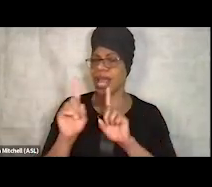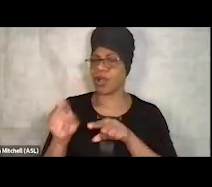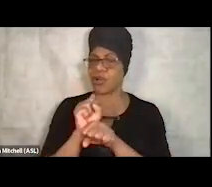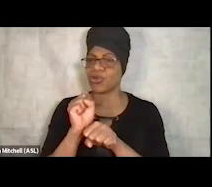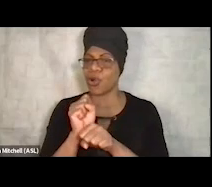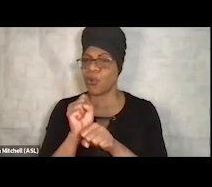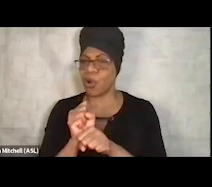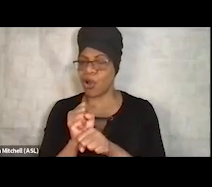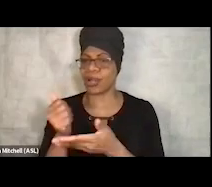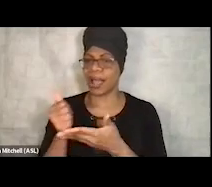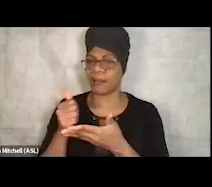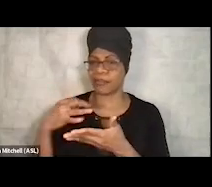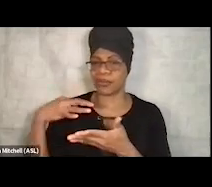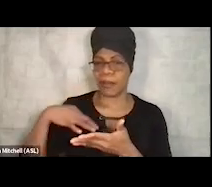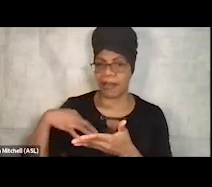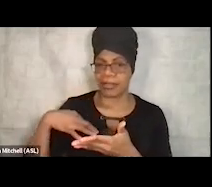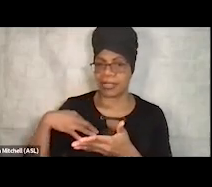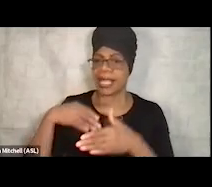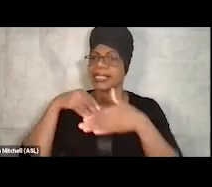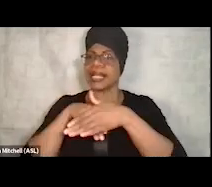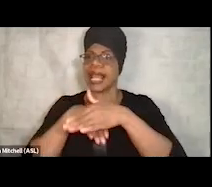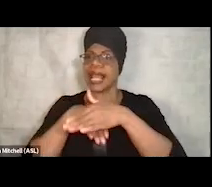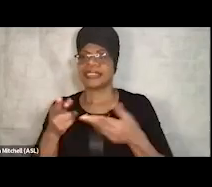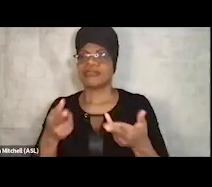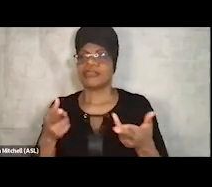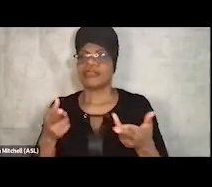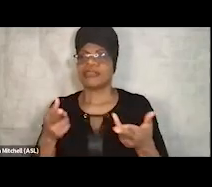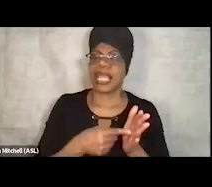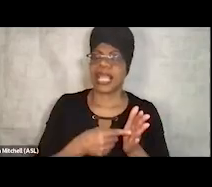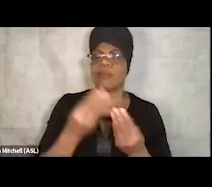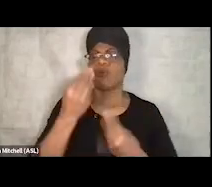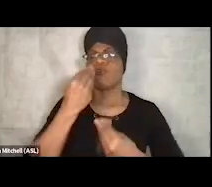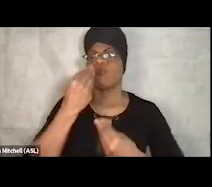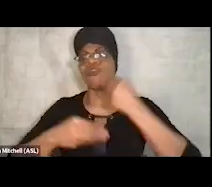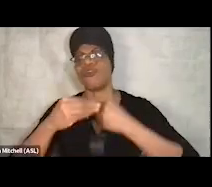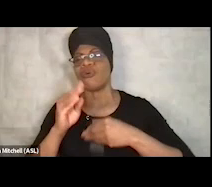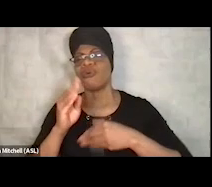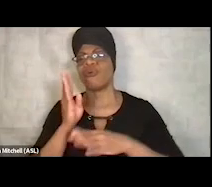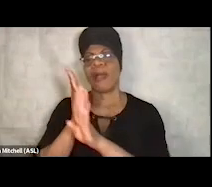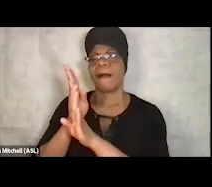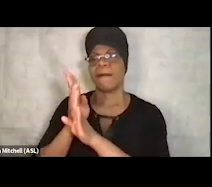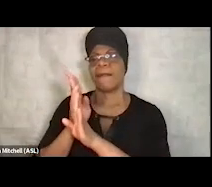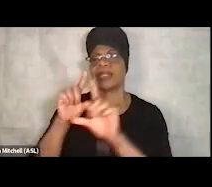things like food, bus passes, clothing. You know, help people get those resources that they need